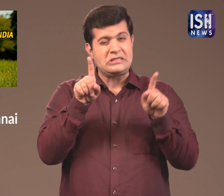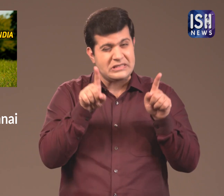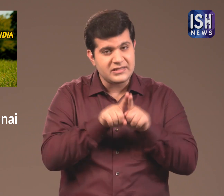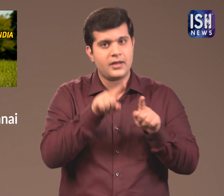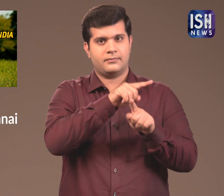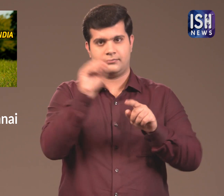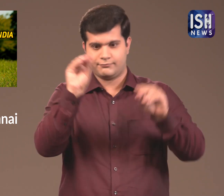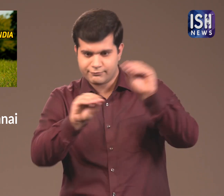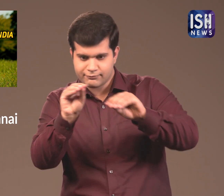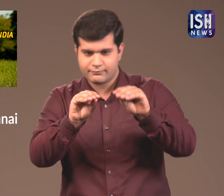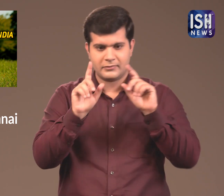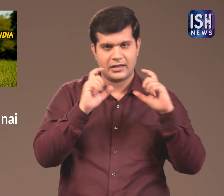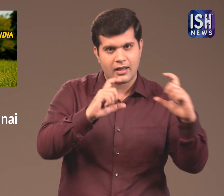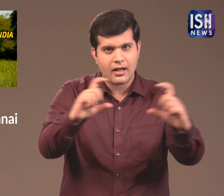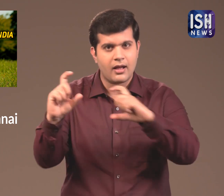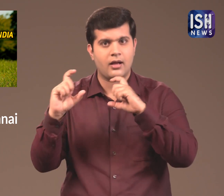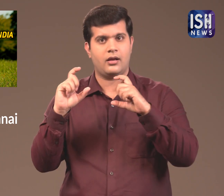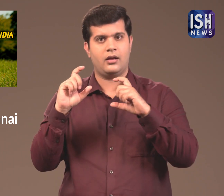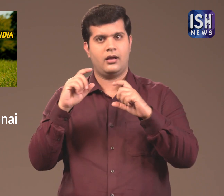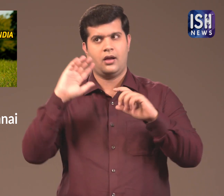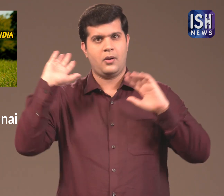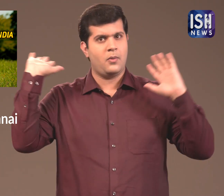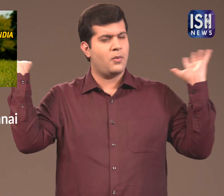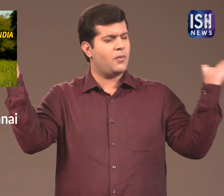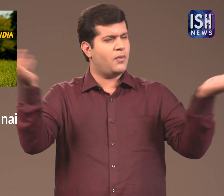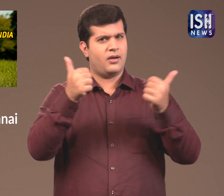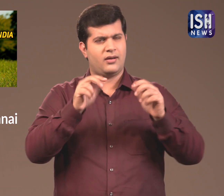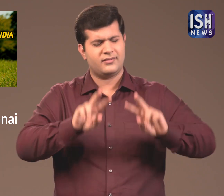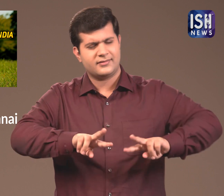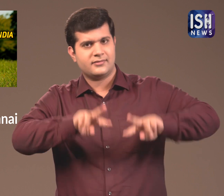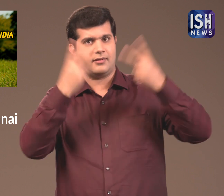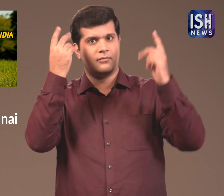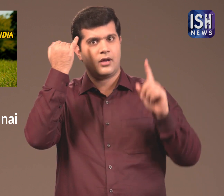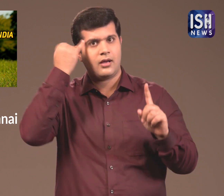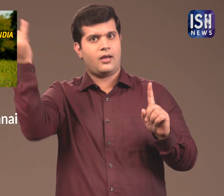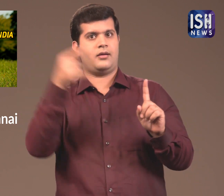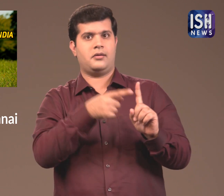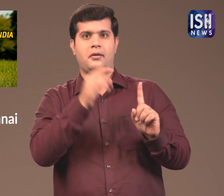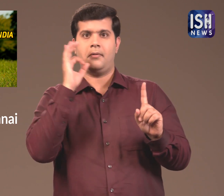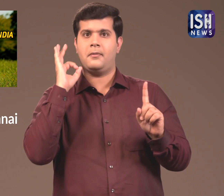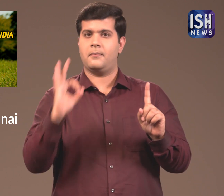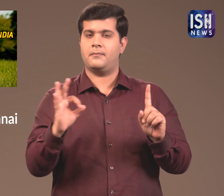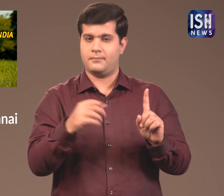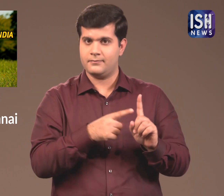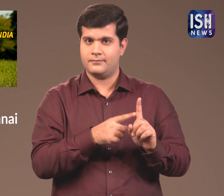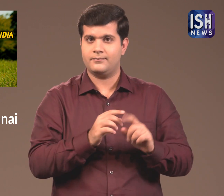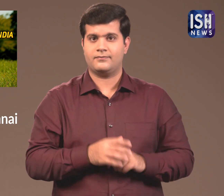They are all taken care of. This is a unique idea.